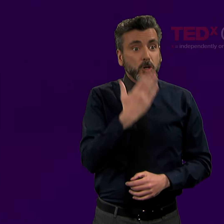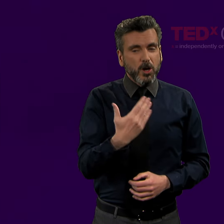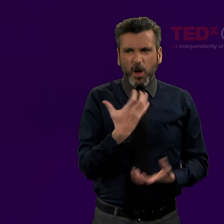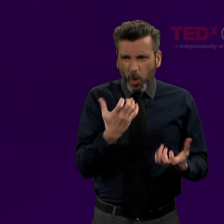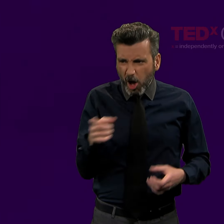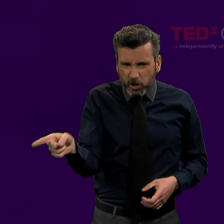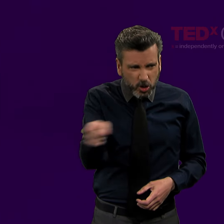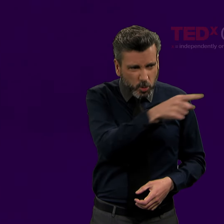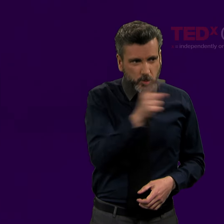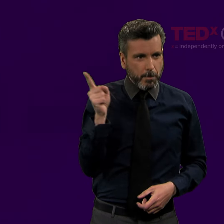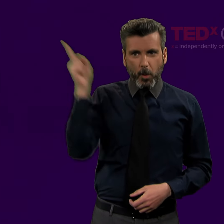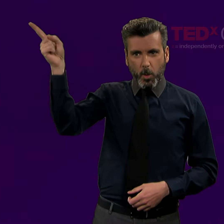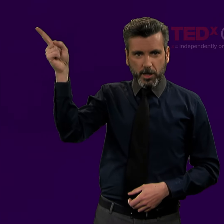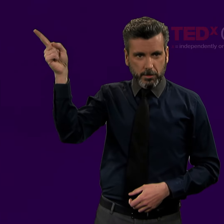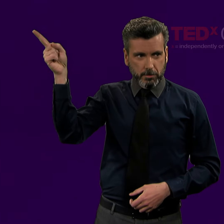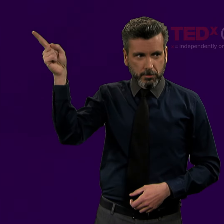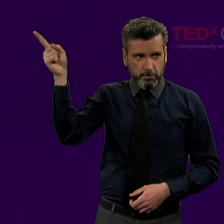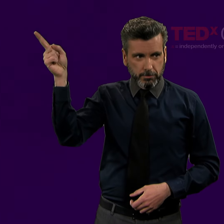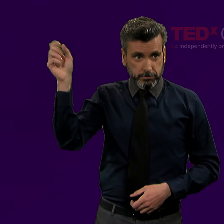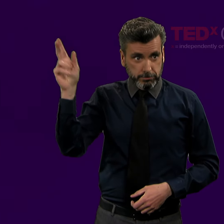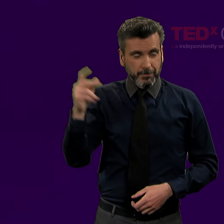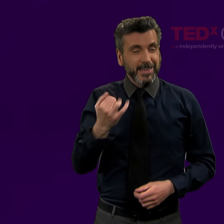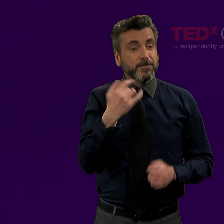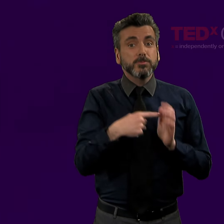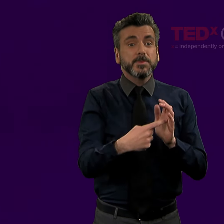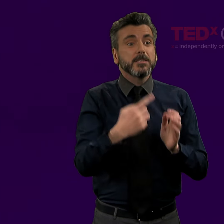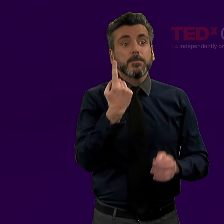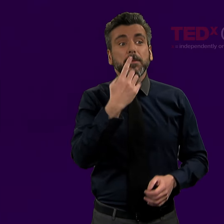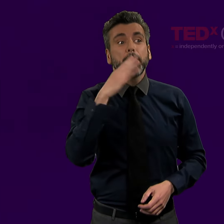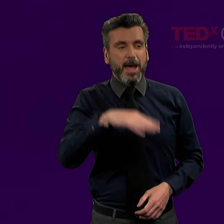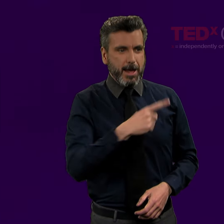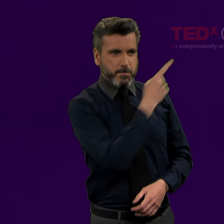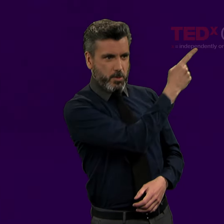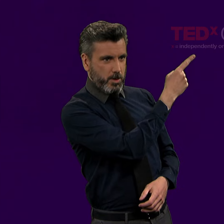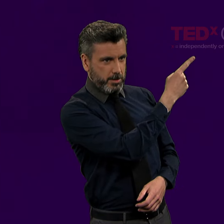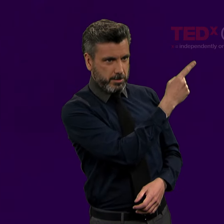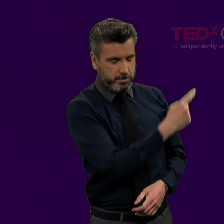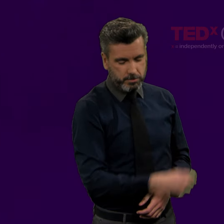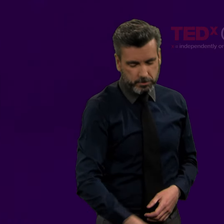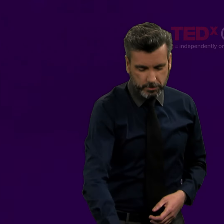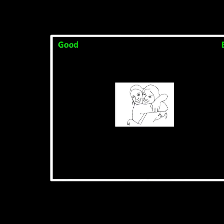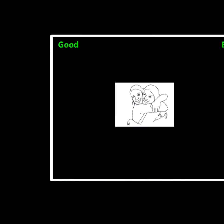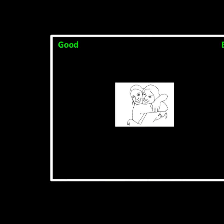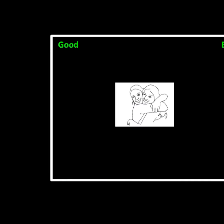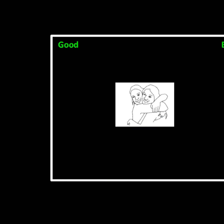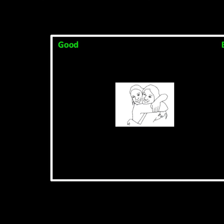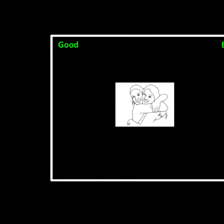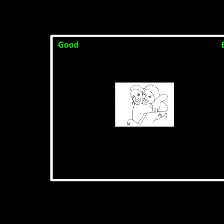I want you to point to the side which represents good. And if you see something bad, I want you to point to the side that represents bad.